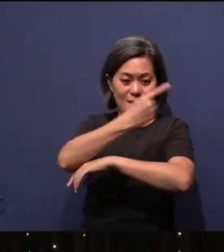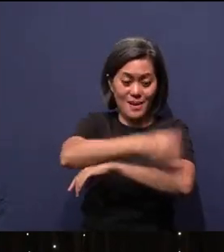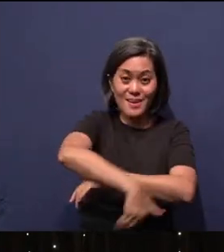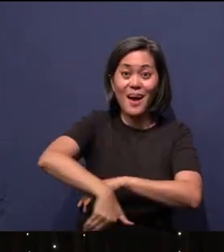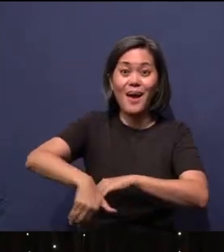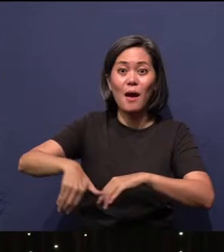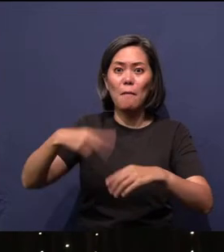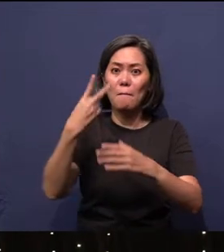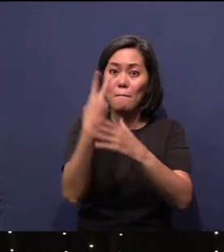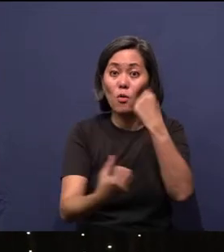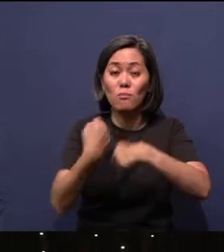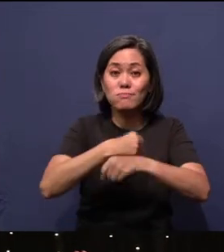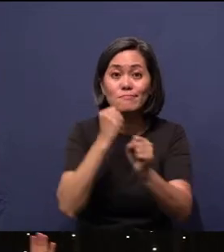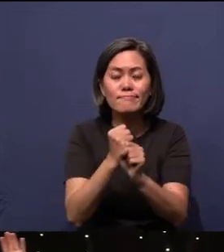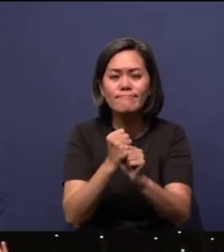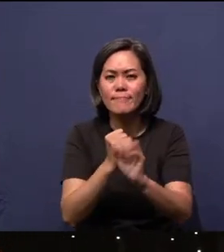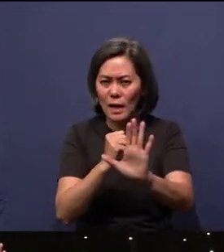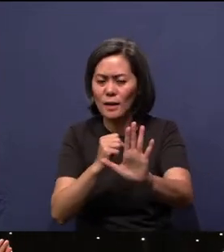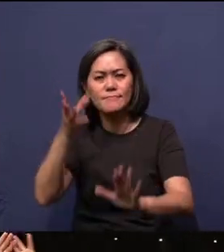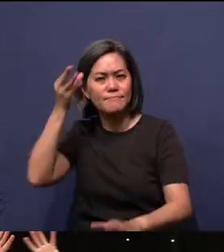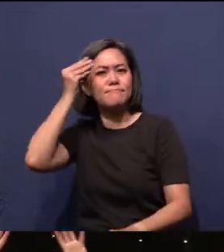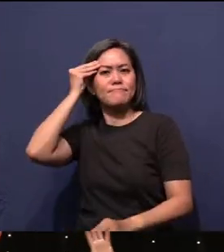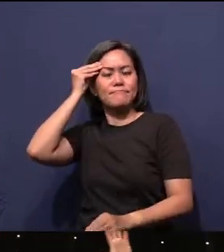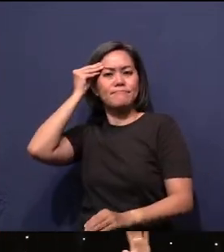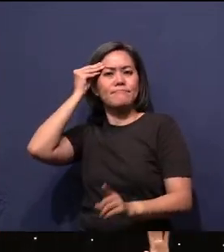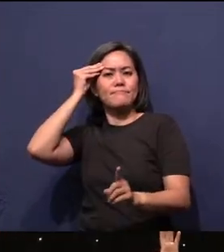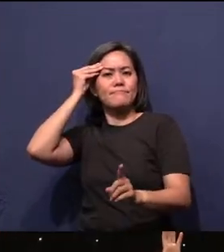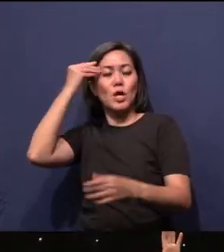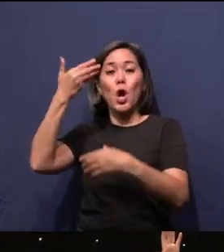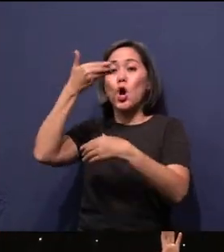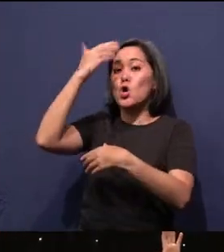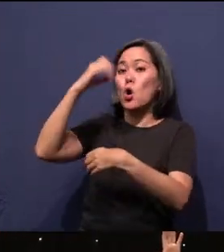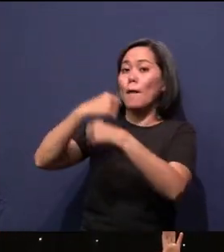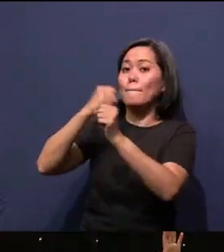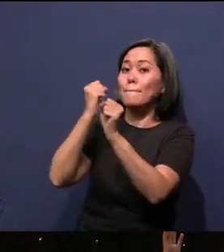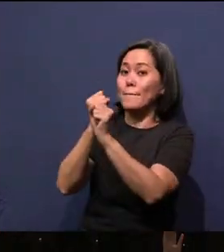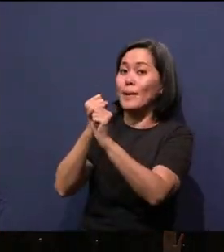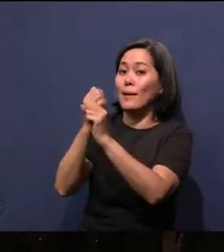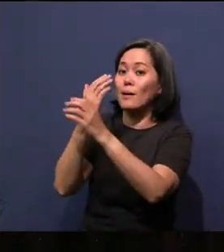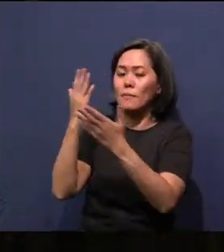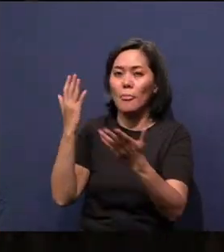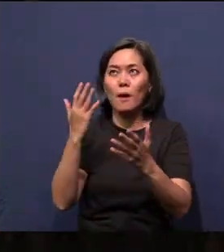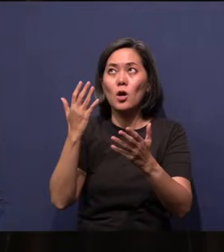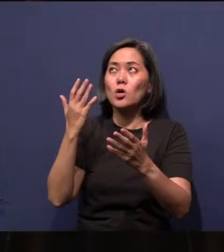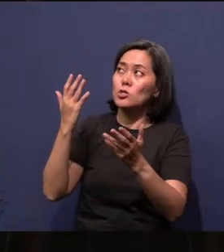So, bear this in mind, guys, God made the heavens. Well, no, God didn't make the